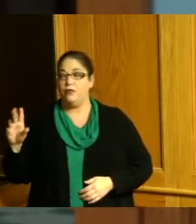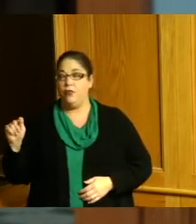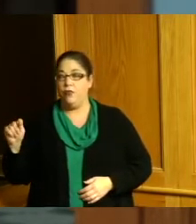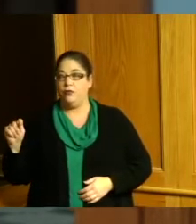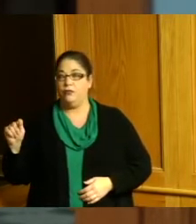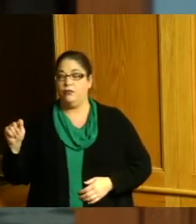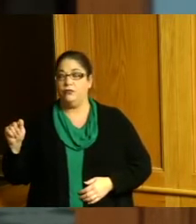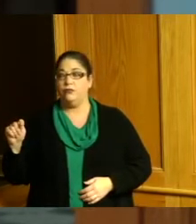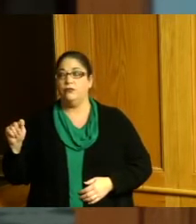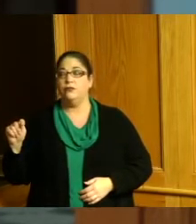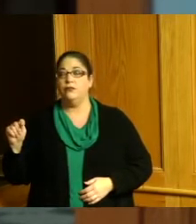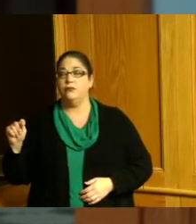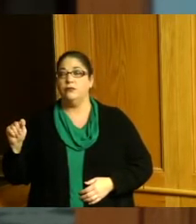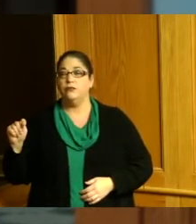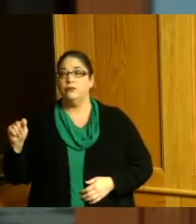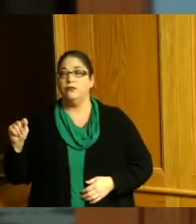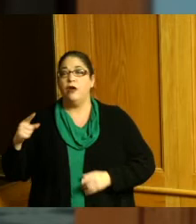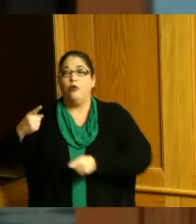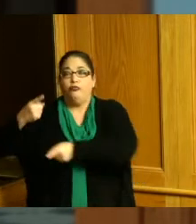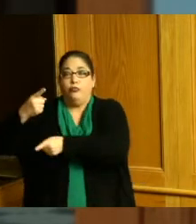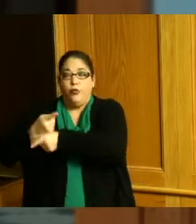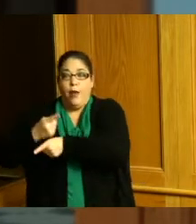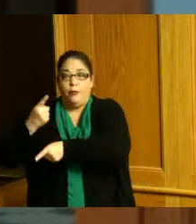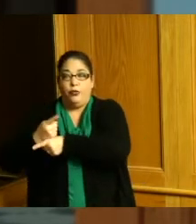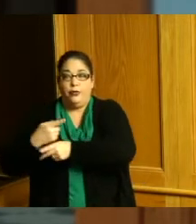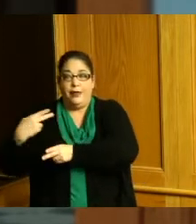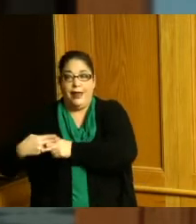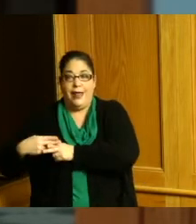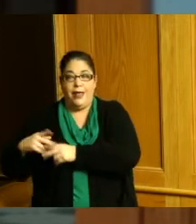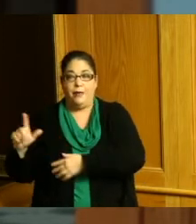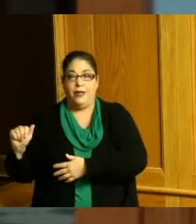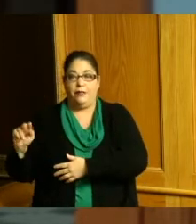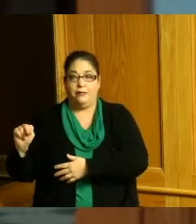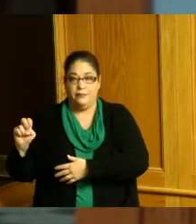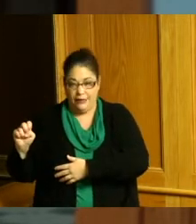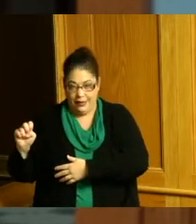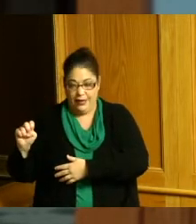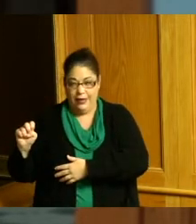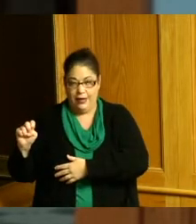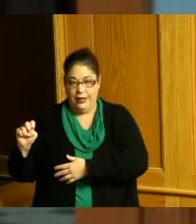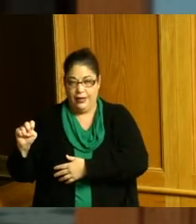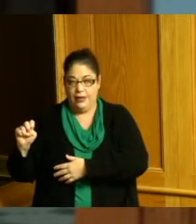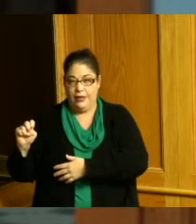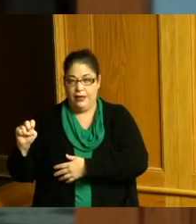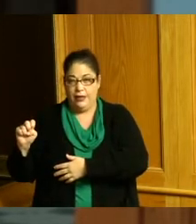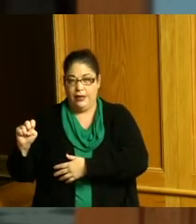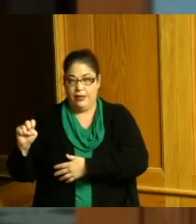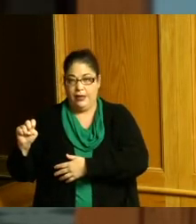lane this is the correct name that this will allow the township to install correct street blades